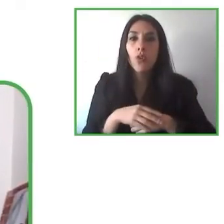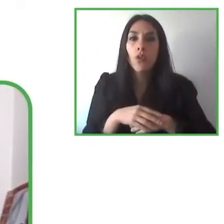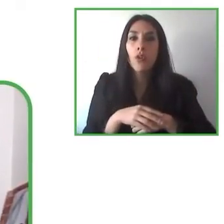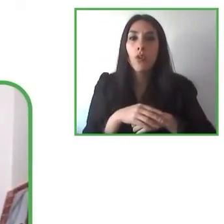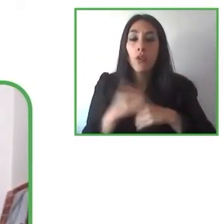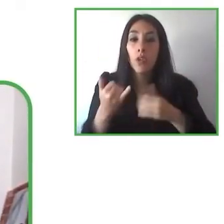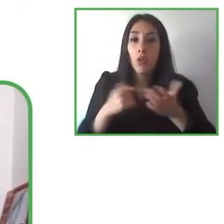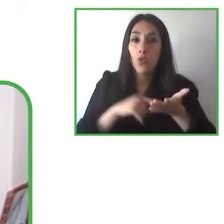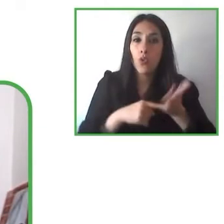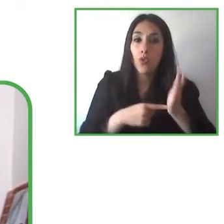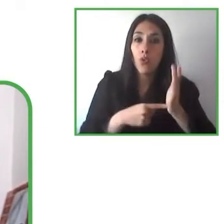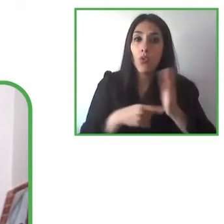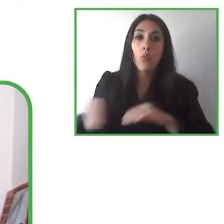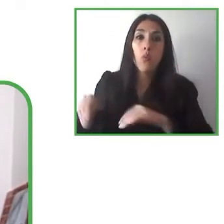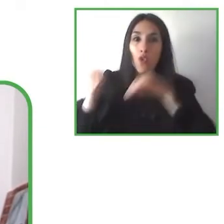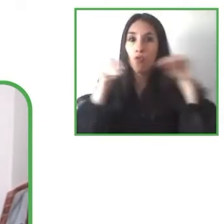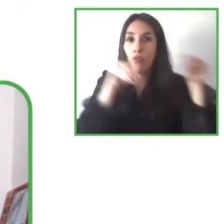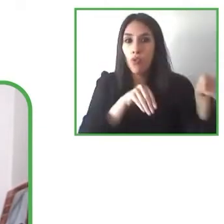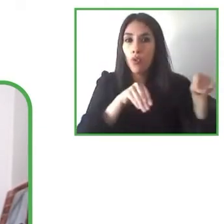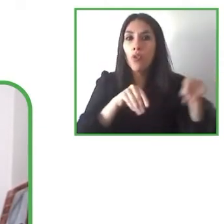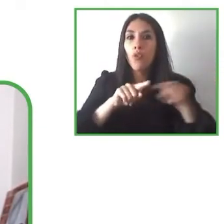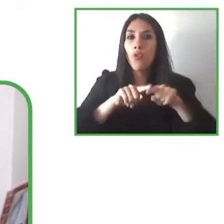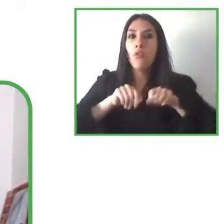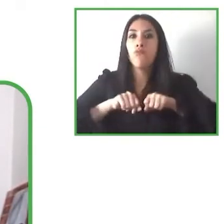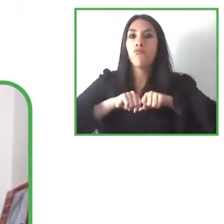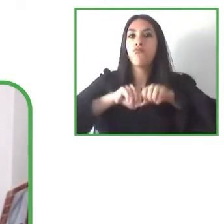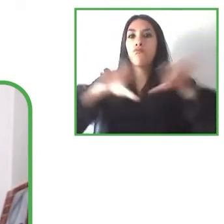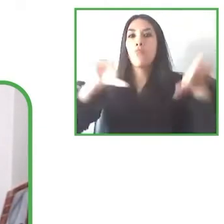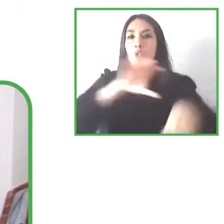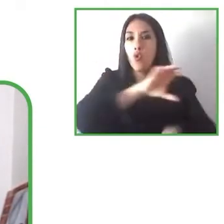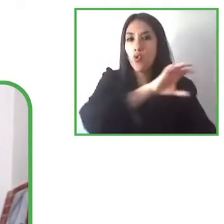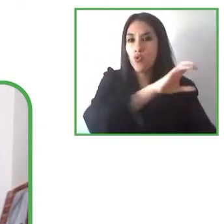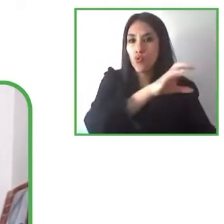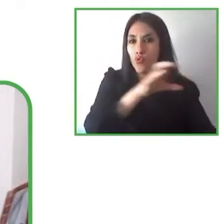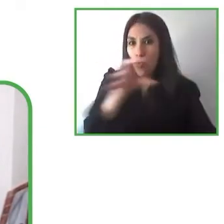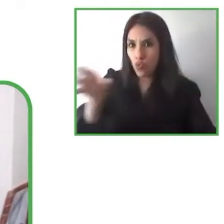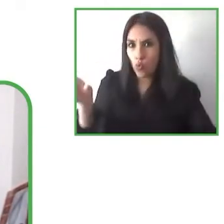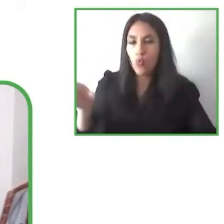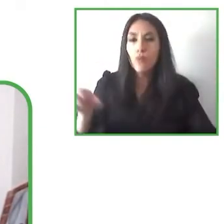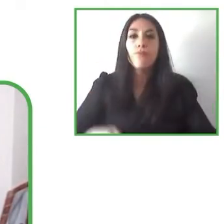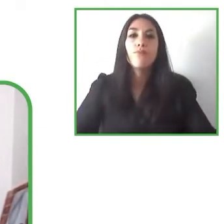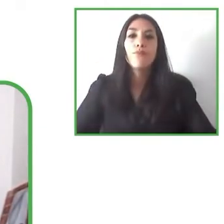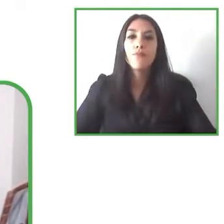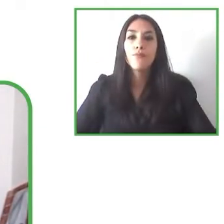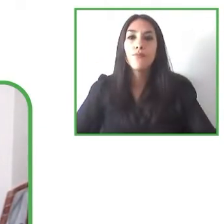countries with different characteristics? Thank you so much Ricardo. About the